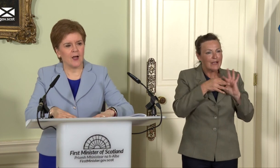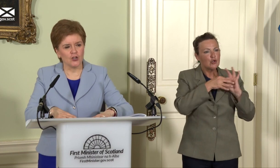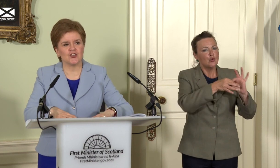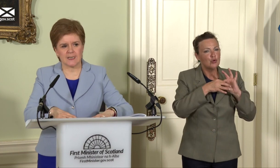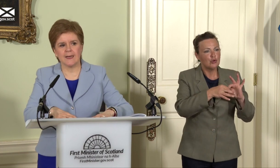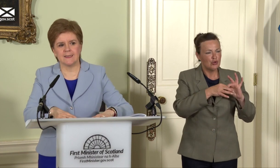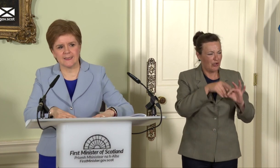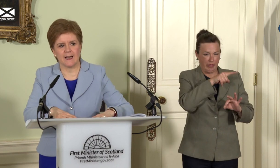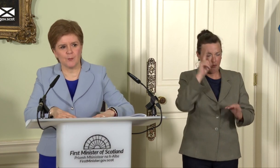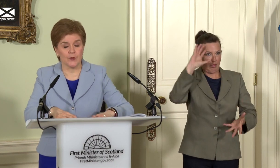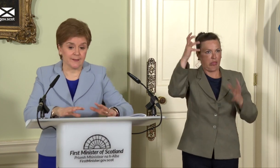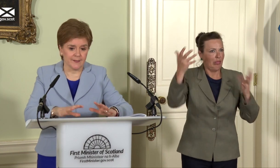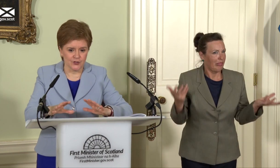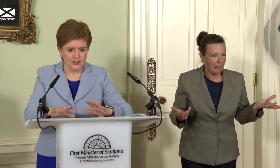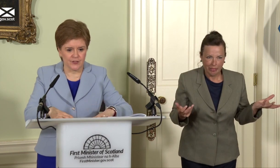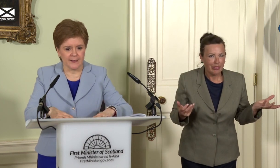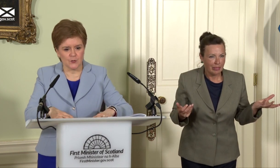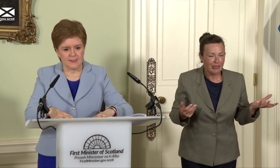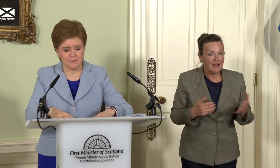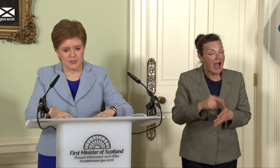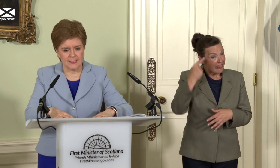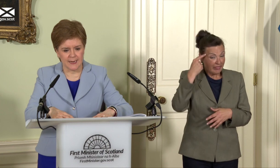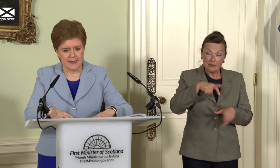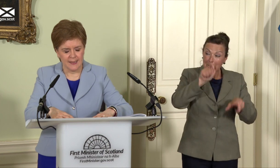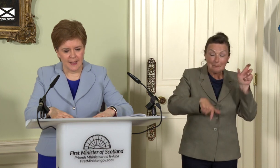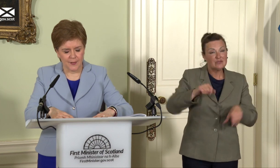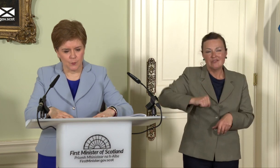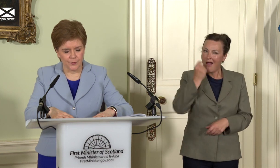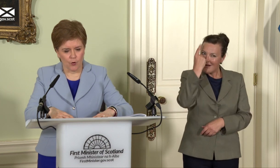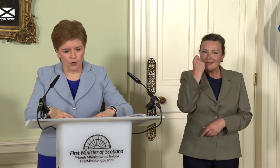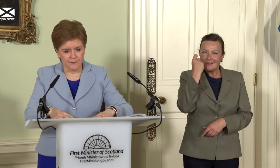understand that point and I think they understood that in 2014, and I think with all of the